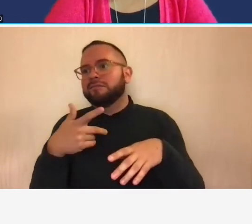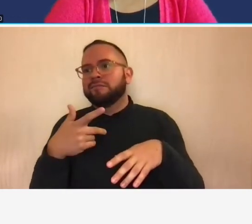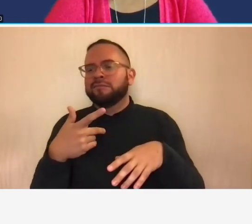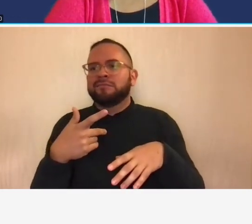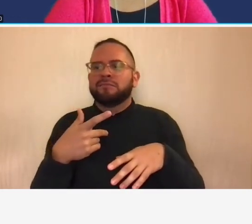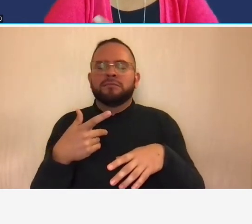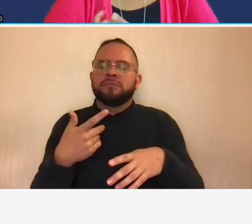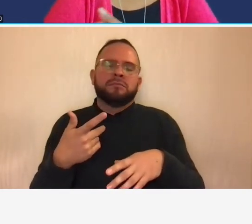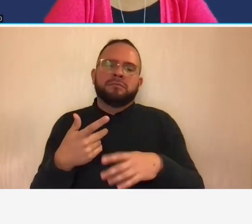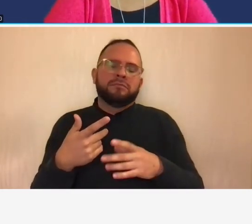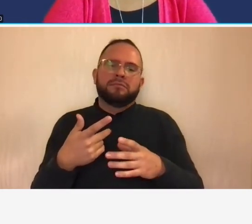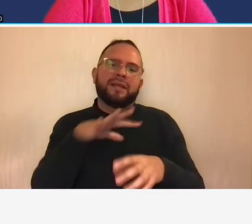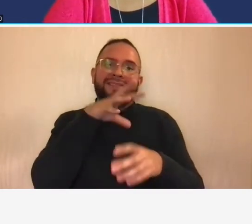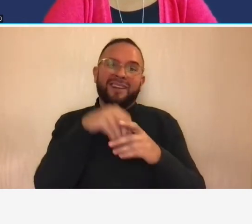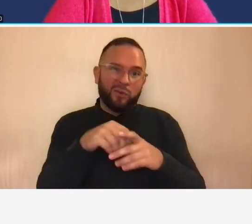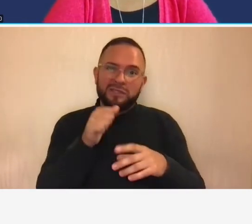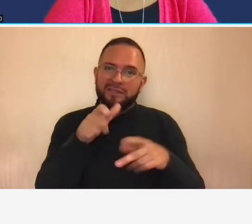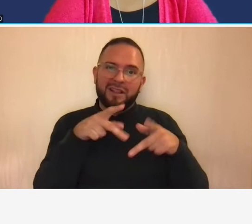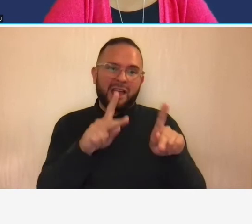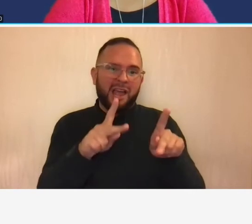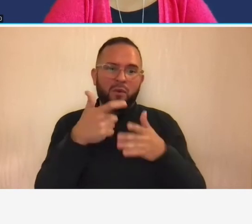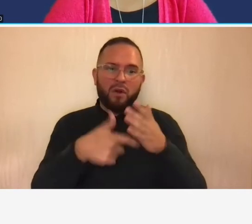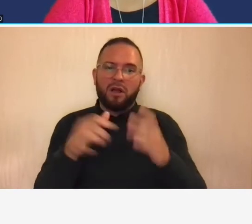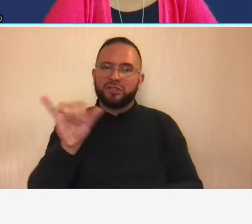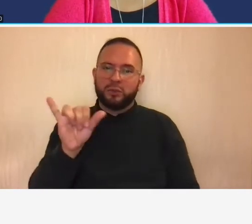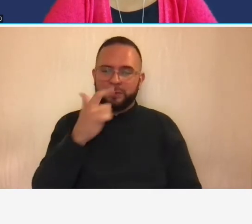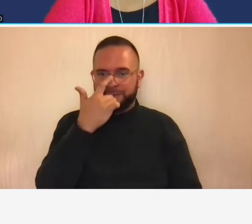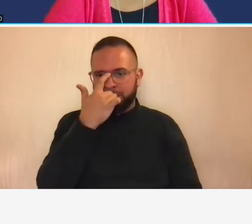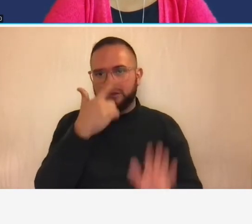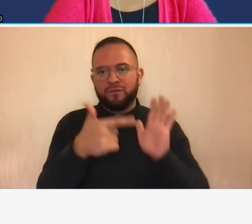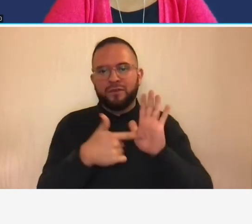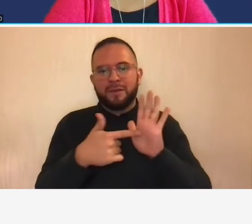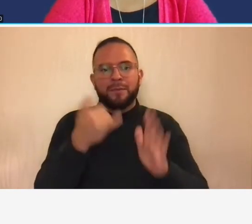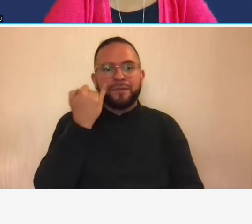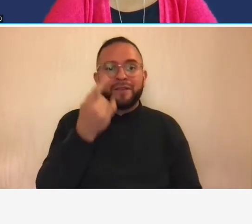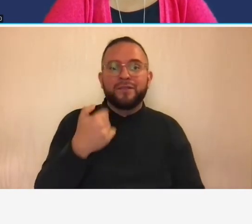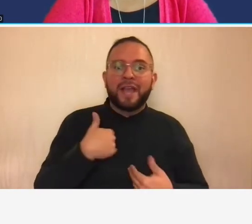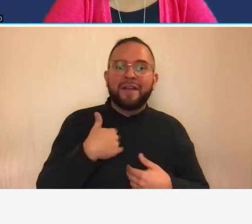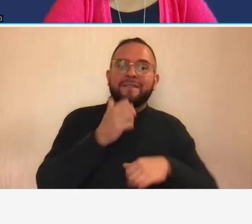cost so just because you have a cost plus you have a fixed billable rate contract you still